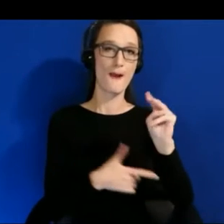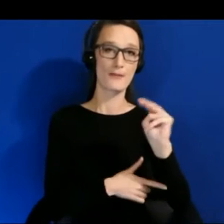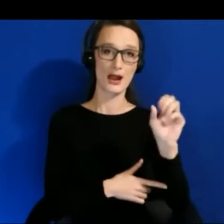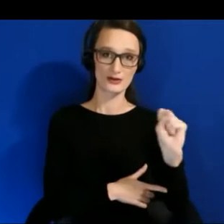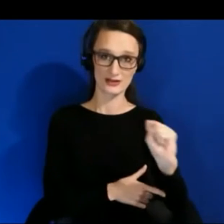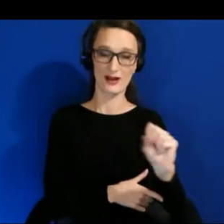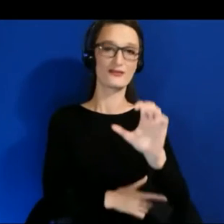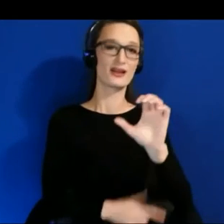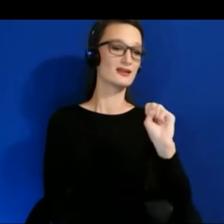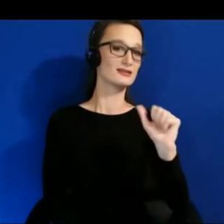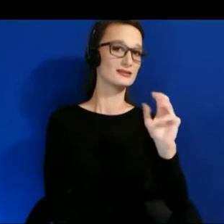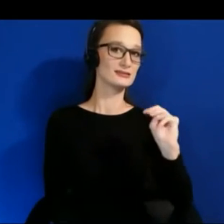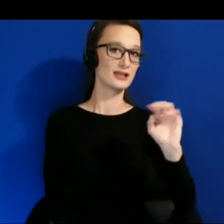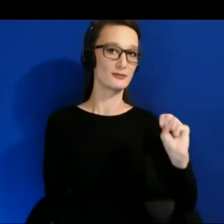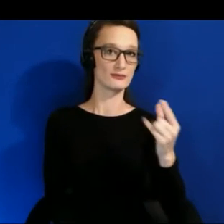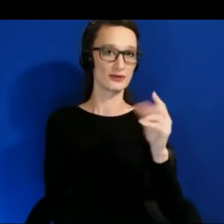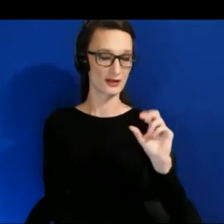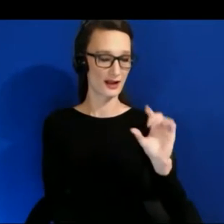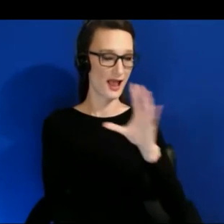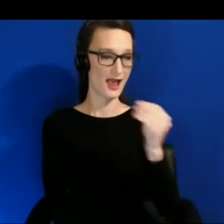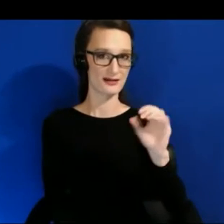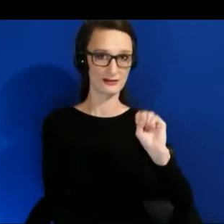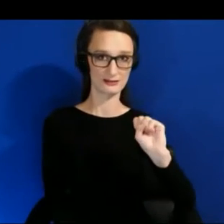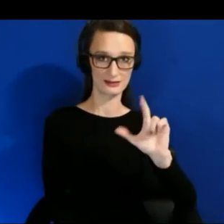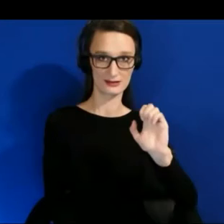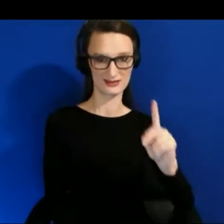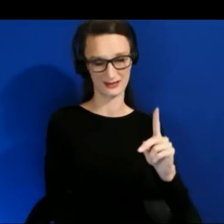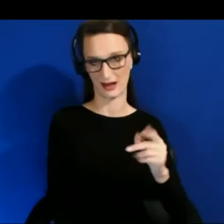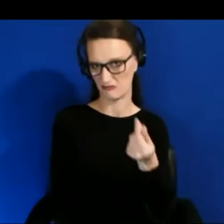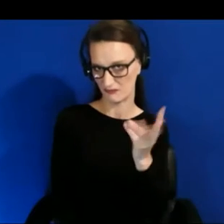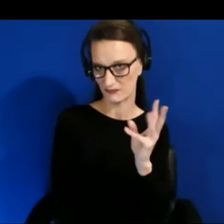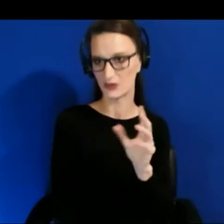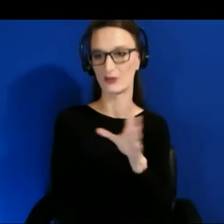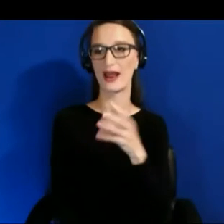and launched a successful Covid-19 bug bounty.